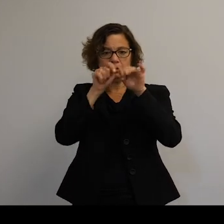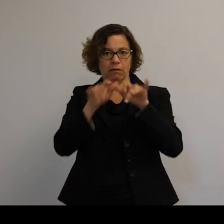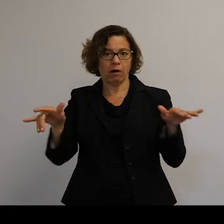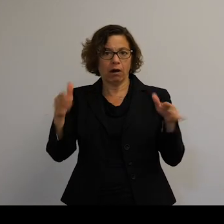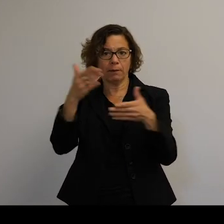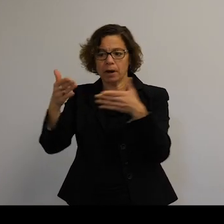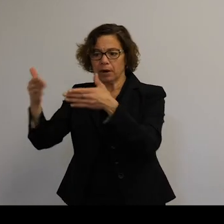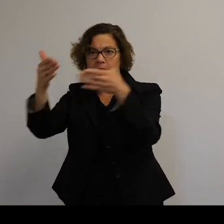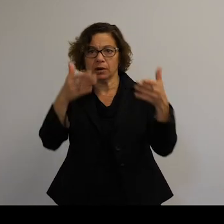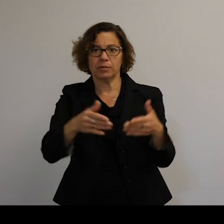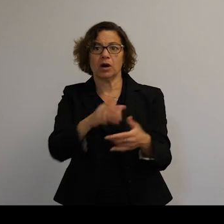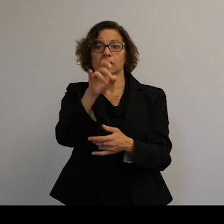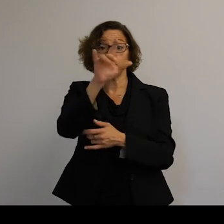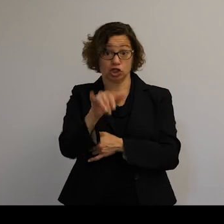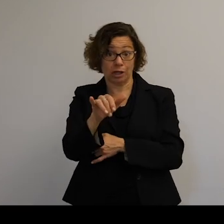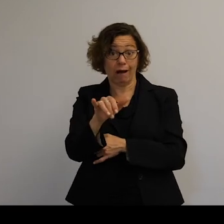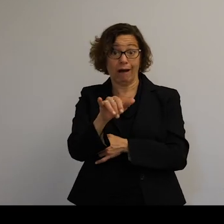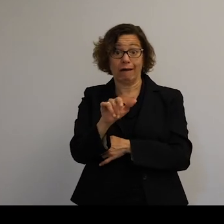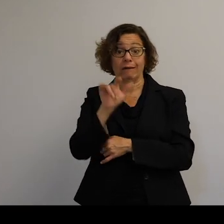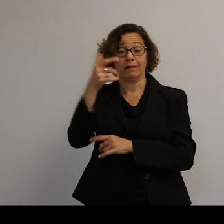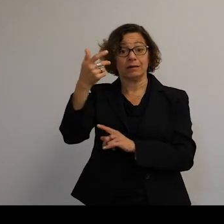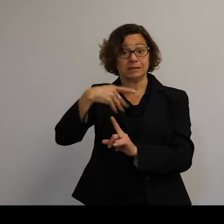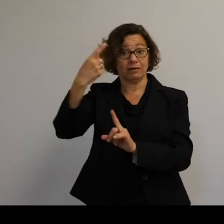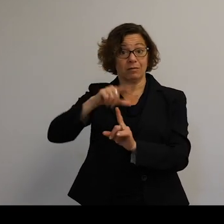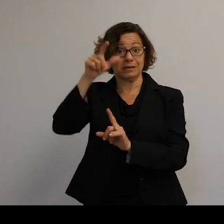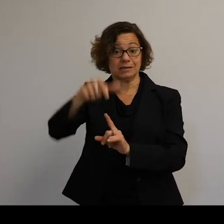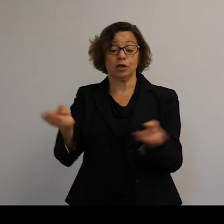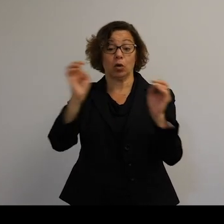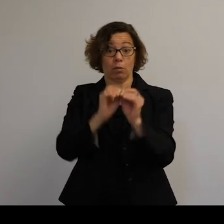By the end of July 2007, we can see the debris spreading out.